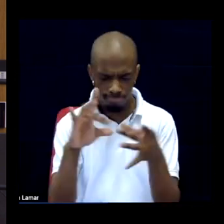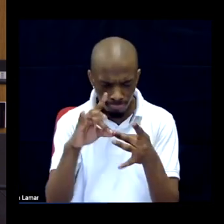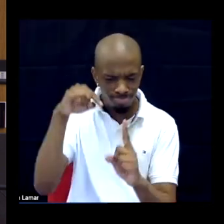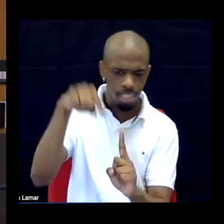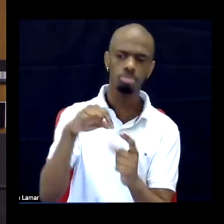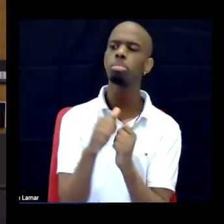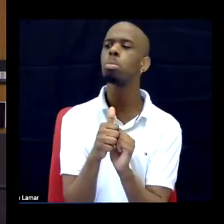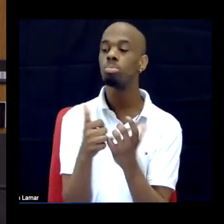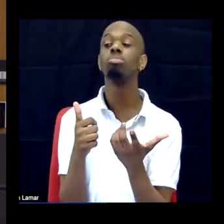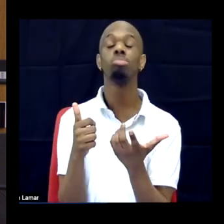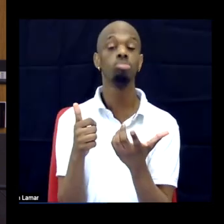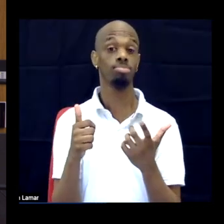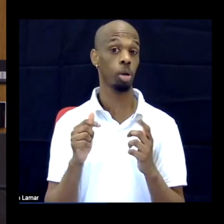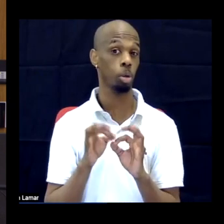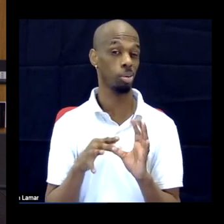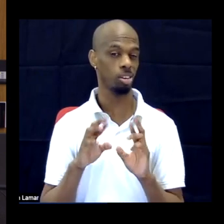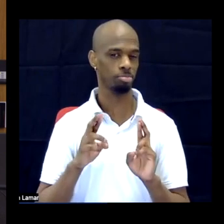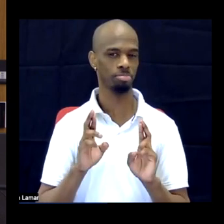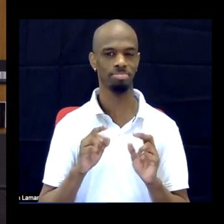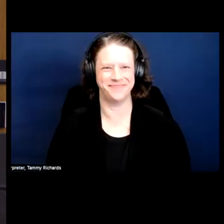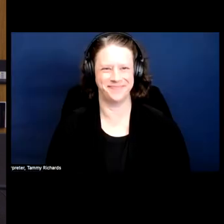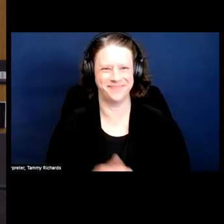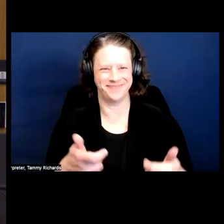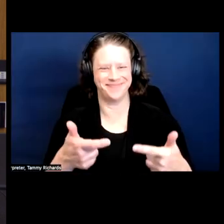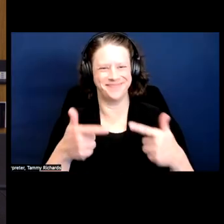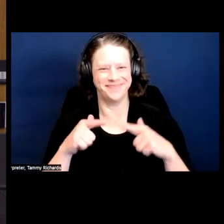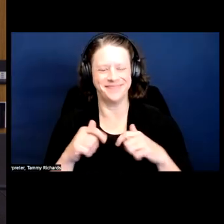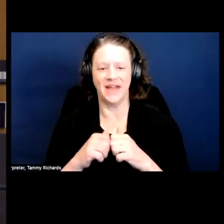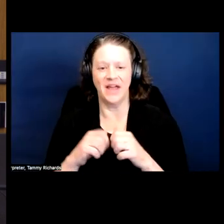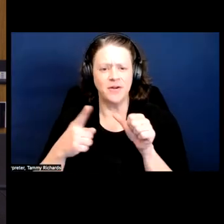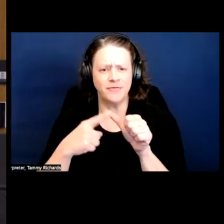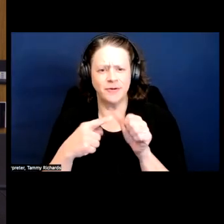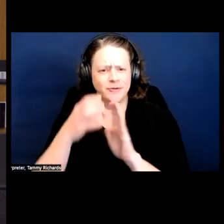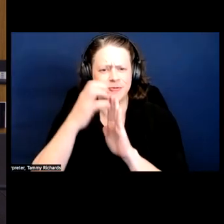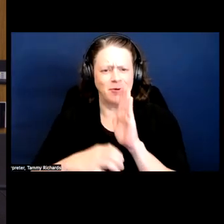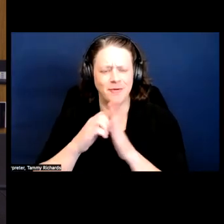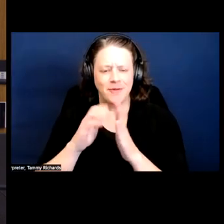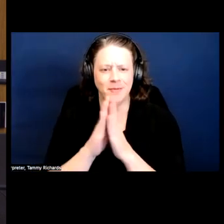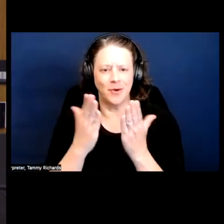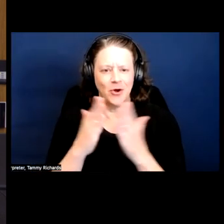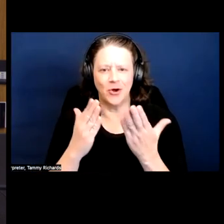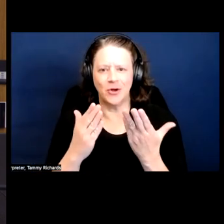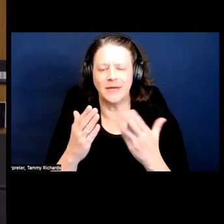Yeah, so the first chapter of the book starts off with this and it's great to be, like, in this area.